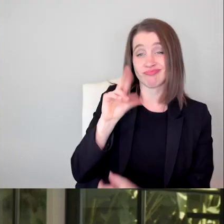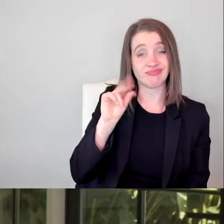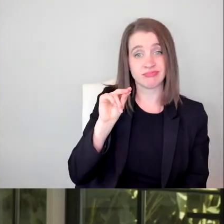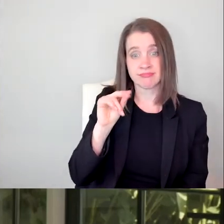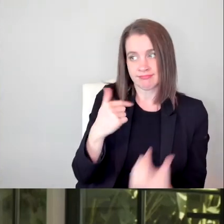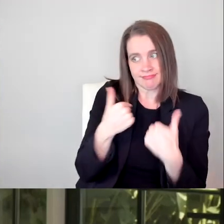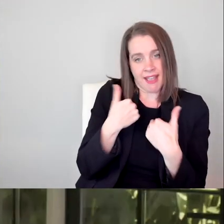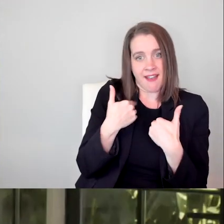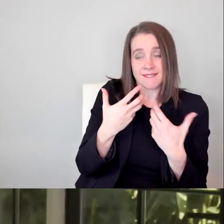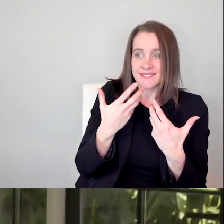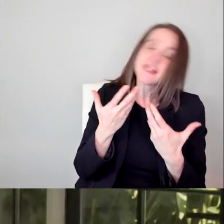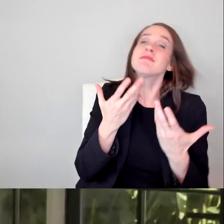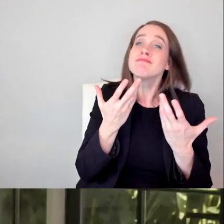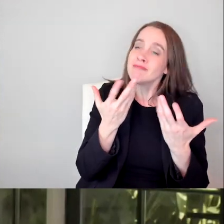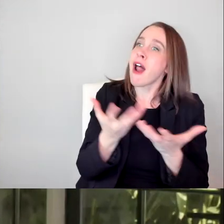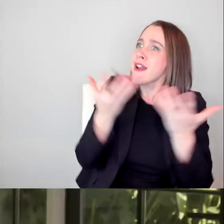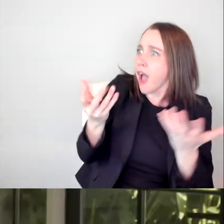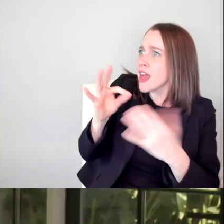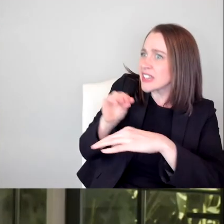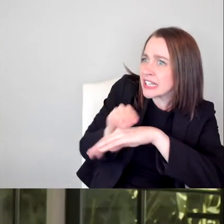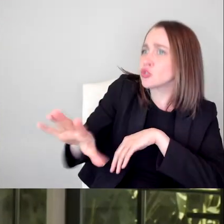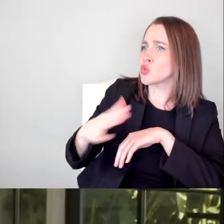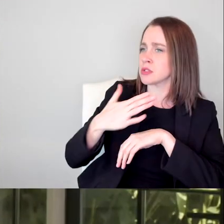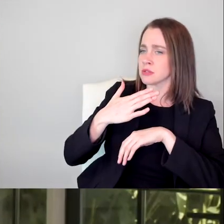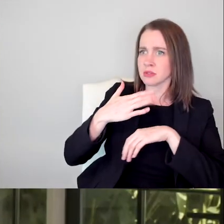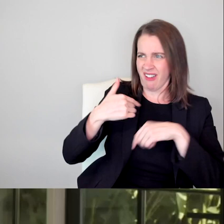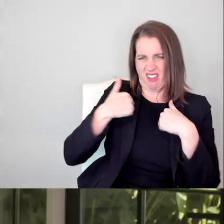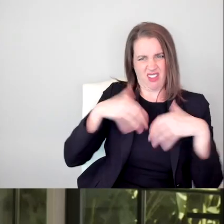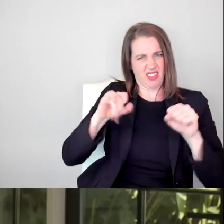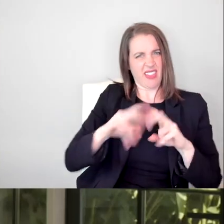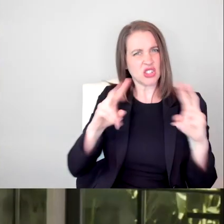and I take very seriously the responsibility, my contribution